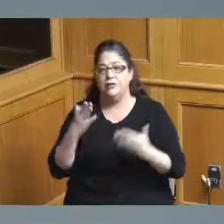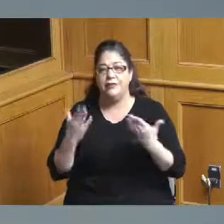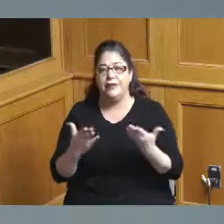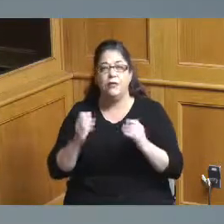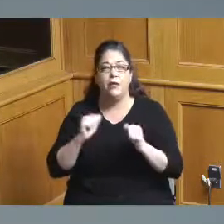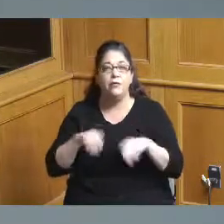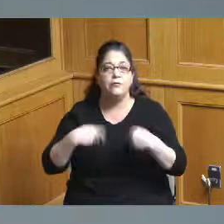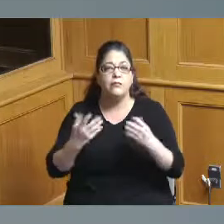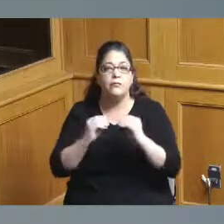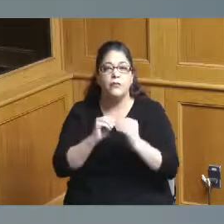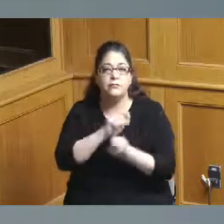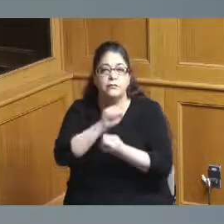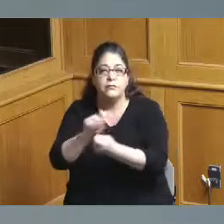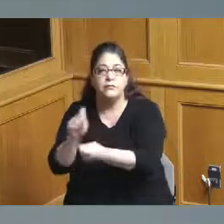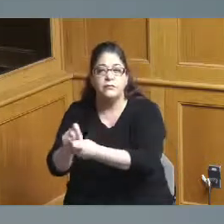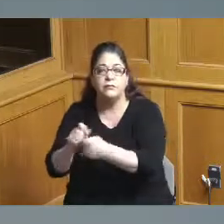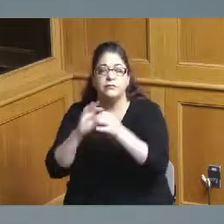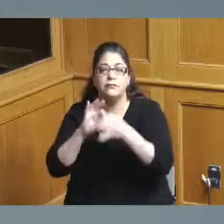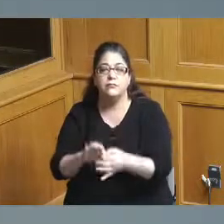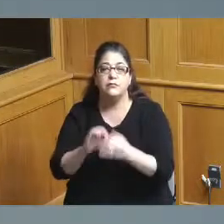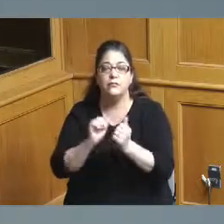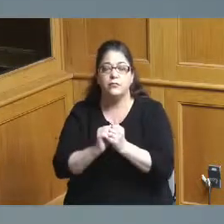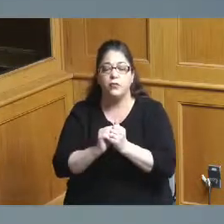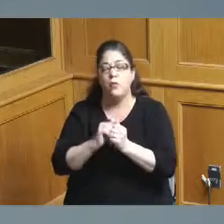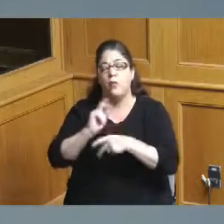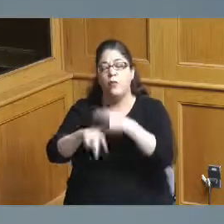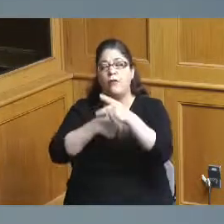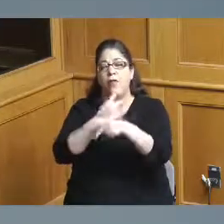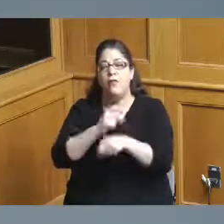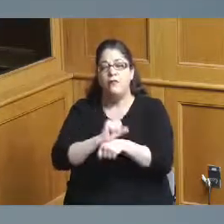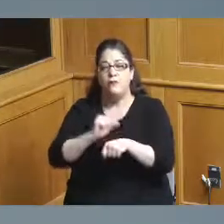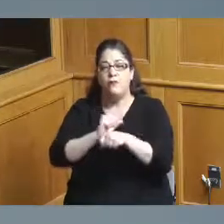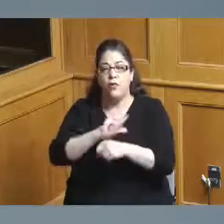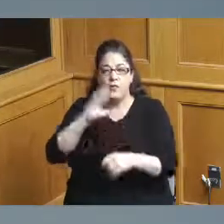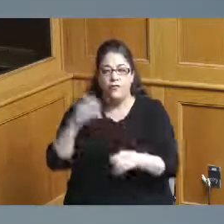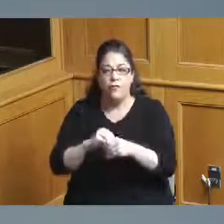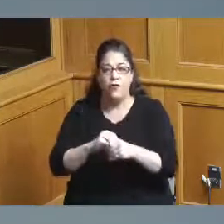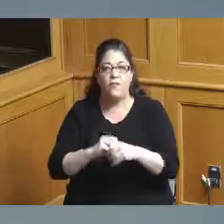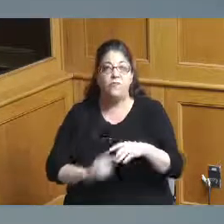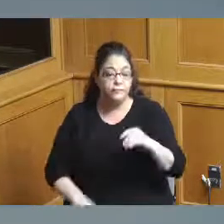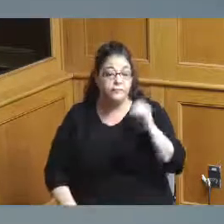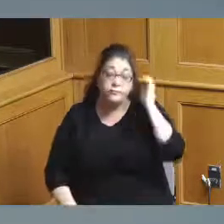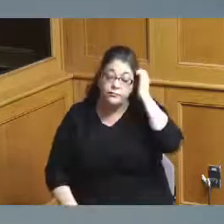on the direct scope of work that would be associated with this Madam President any comments